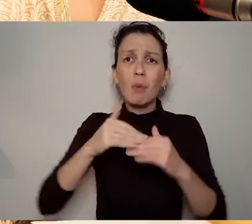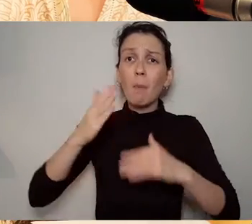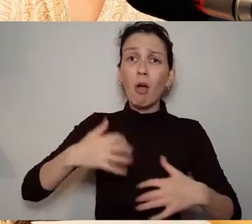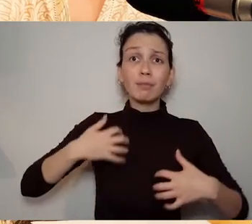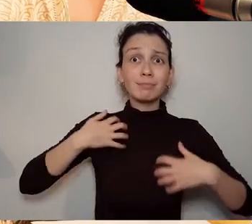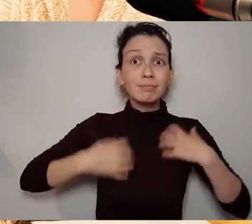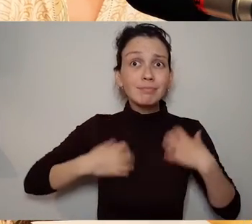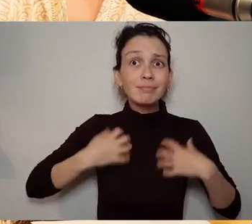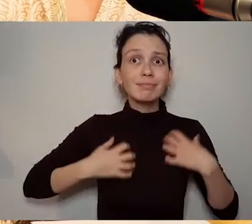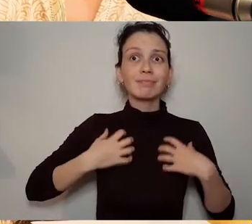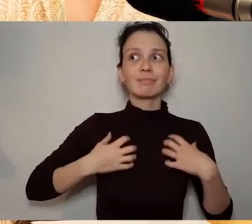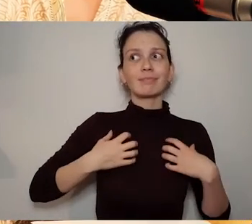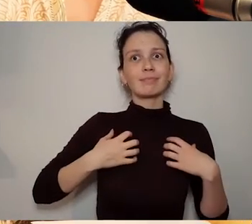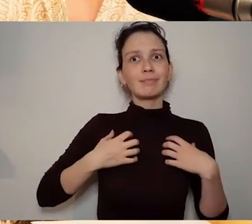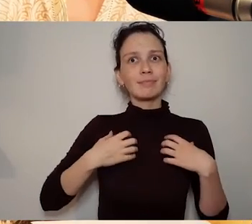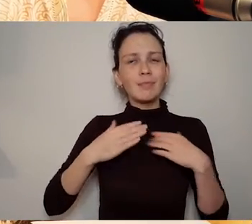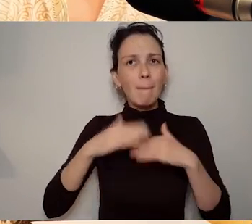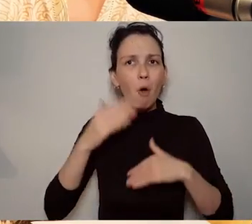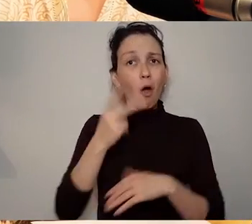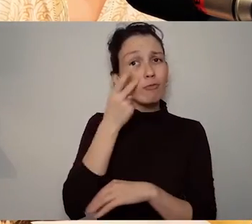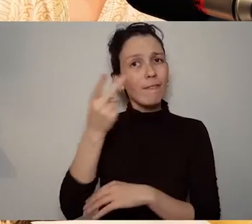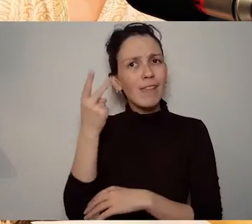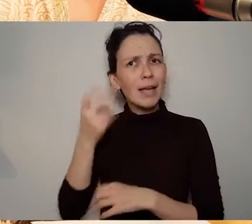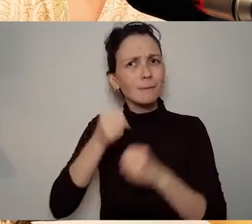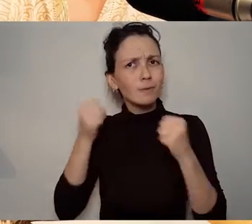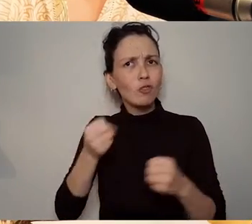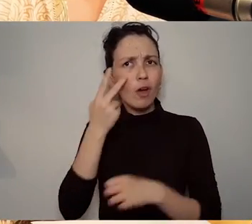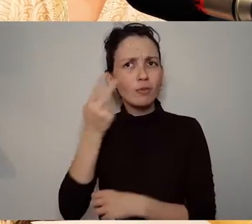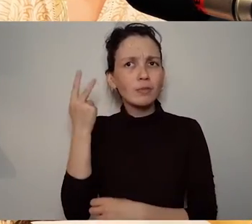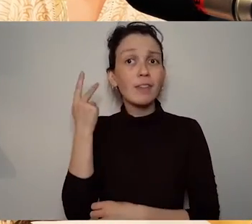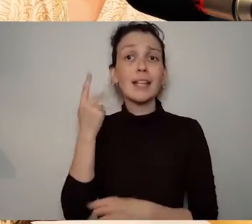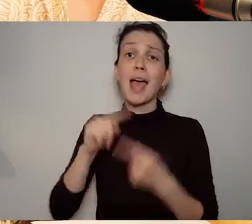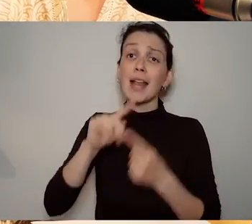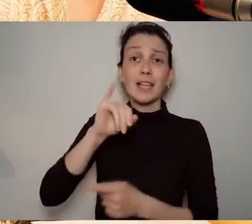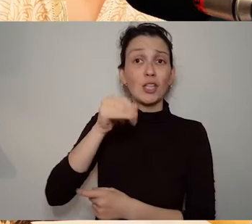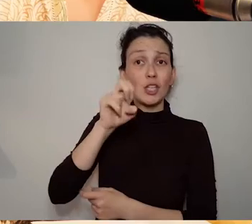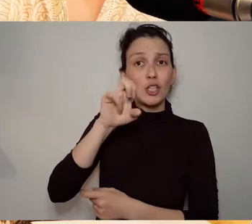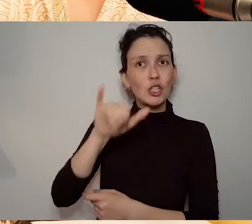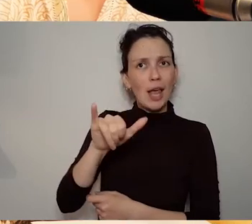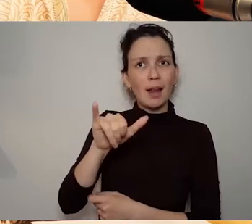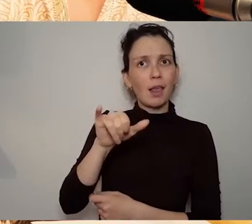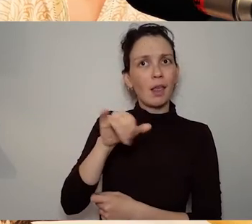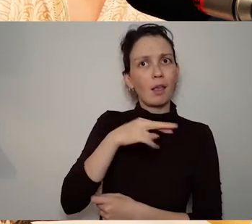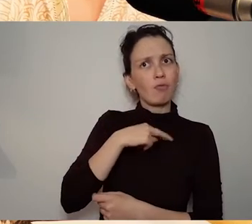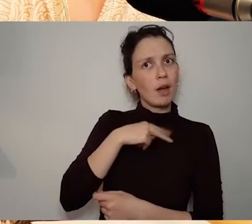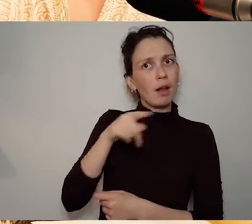videos and photographs. The skill and expertise that she brings into the room the sensitivity